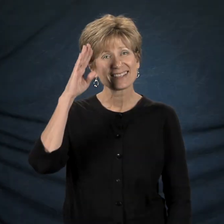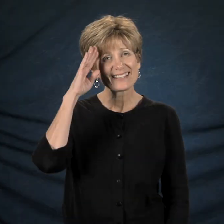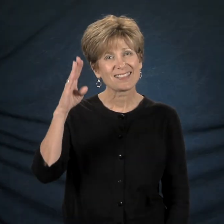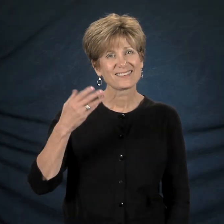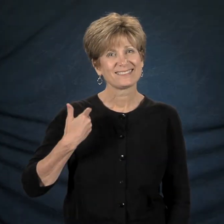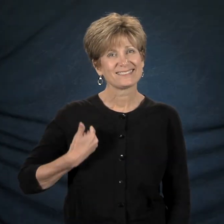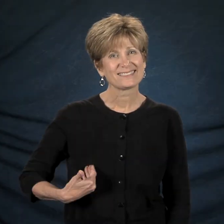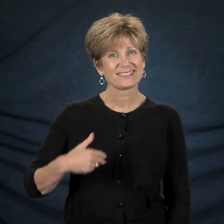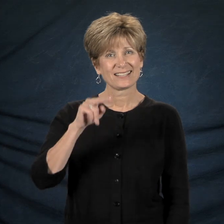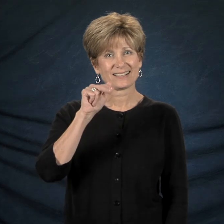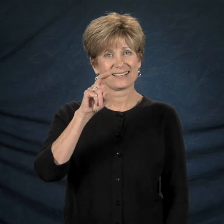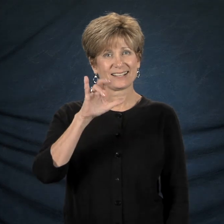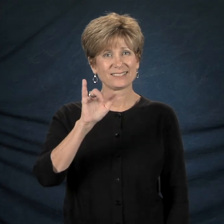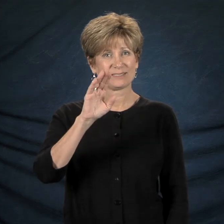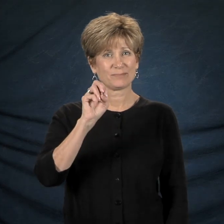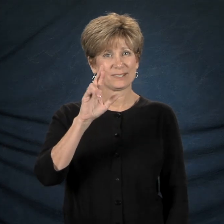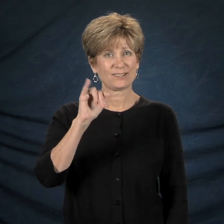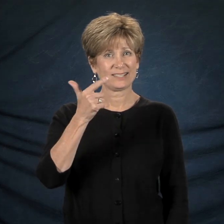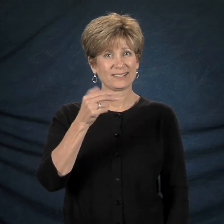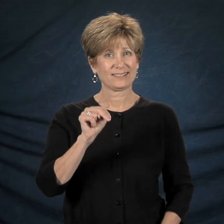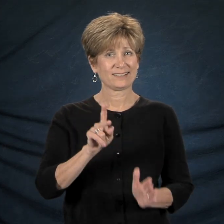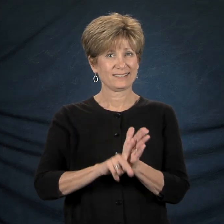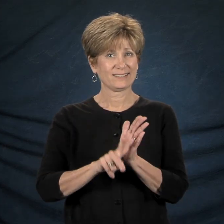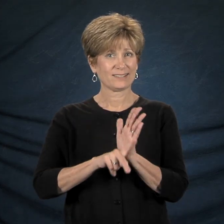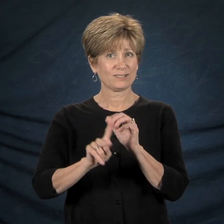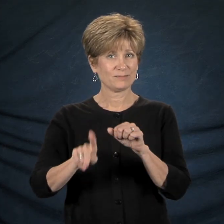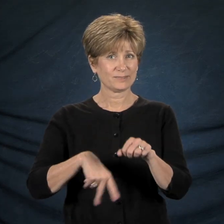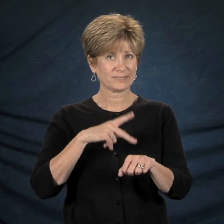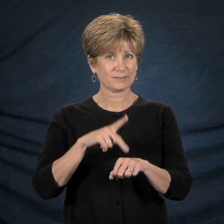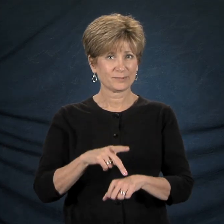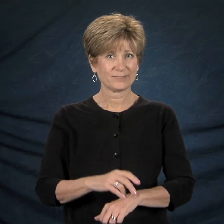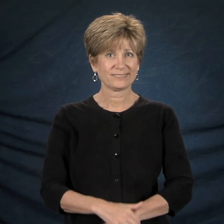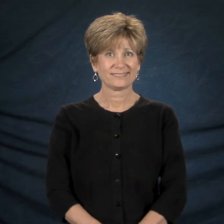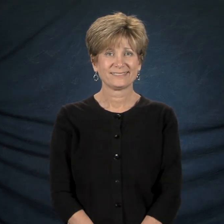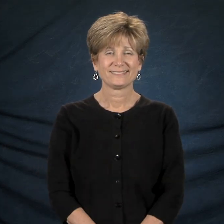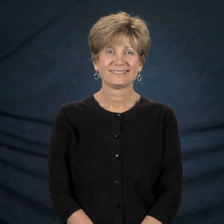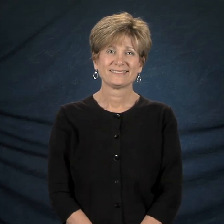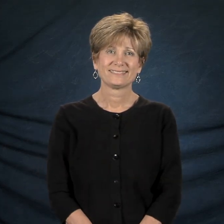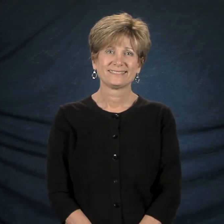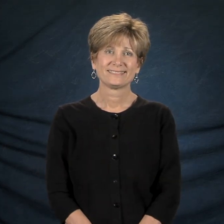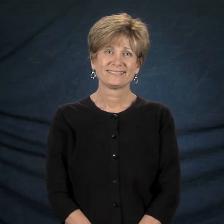Hello, I'm Nancy Berrigan. I'm the principal of Kendall Demonstration Elementary School.